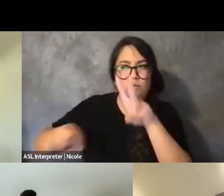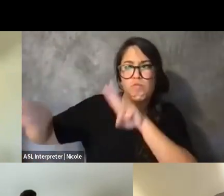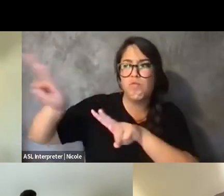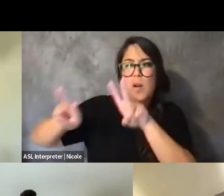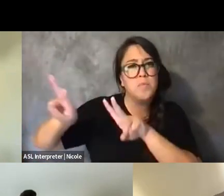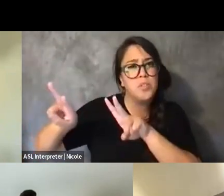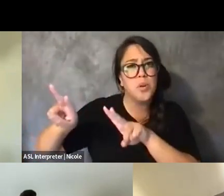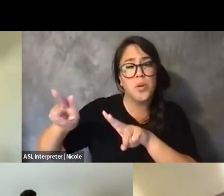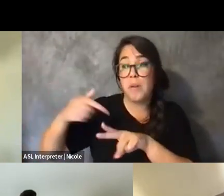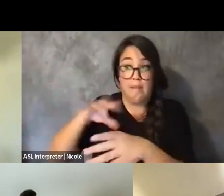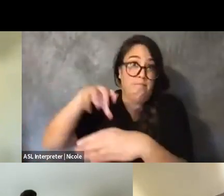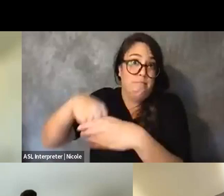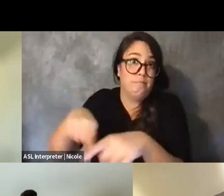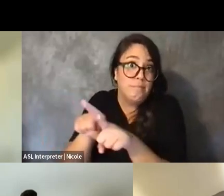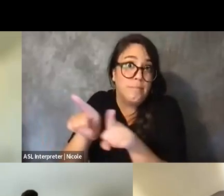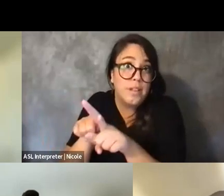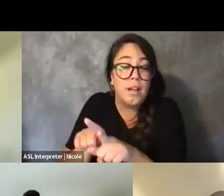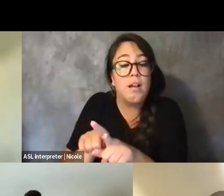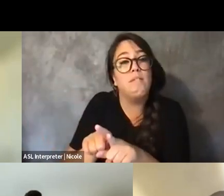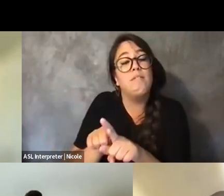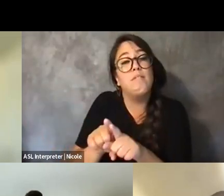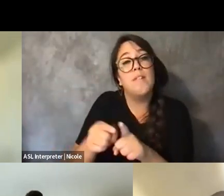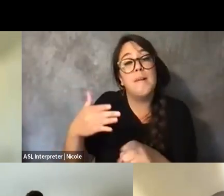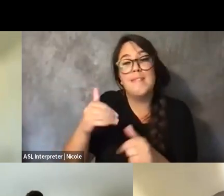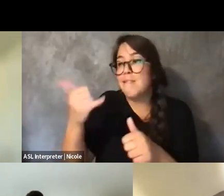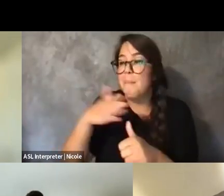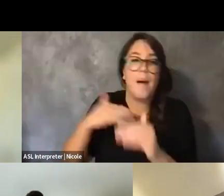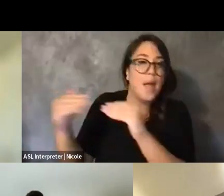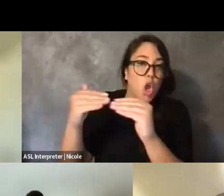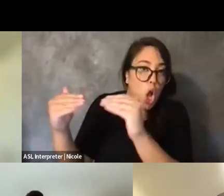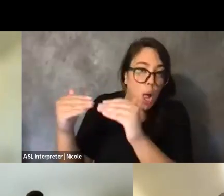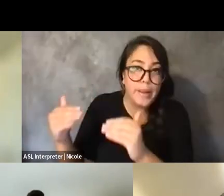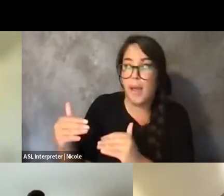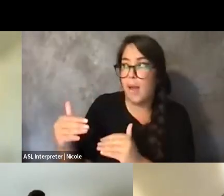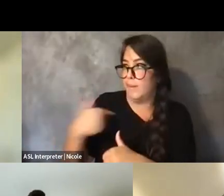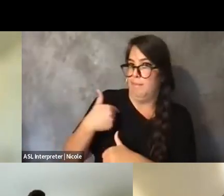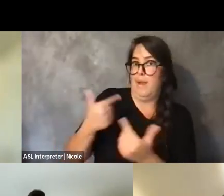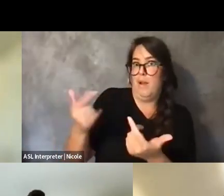to return to what they rendered as normal or like back to normal, and like disabled folks